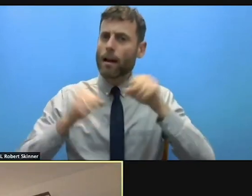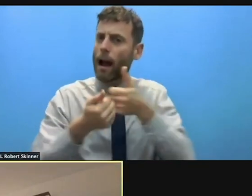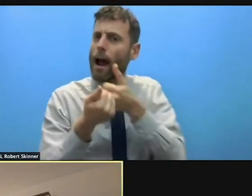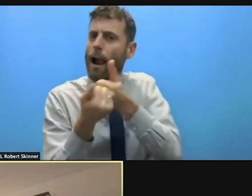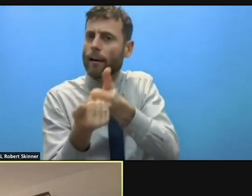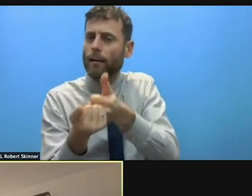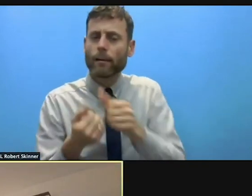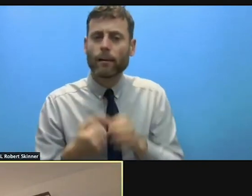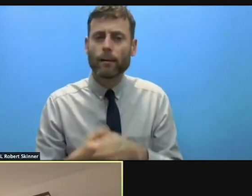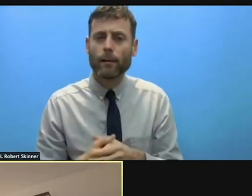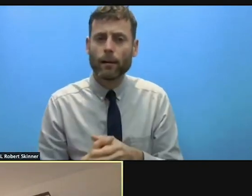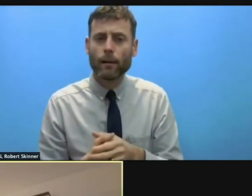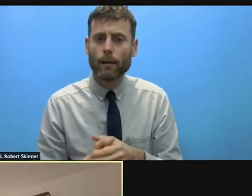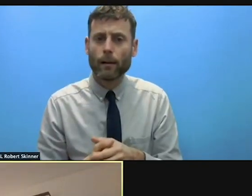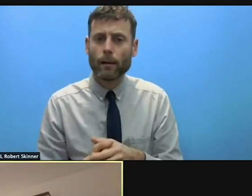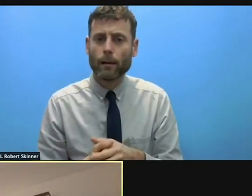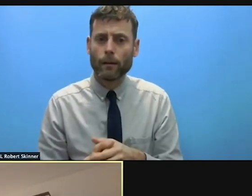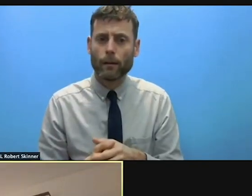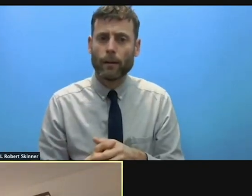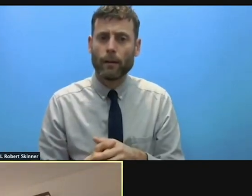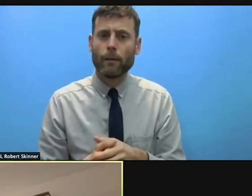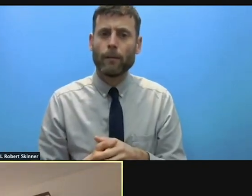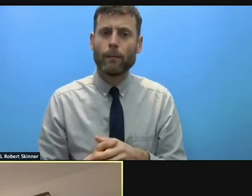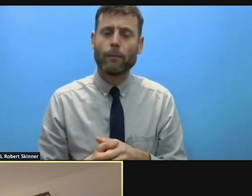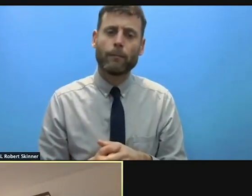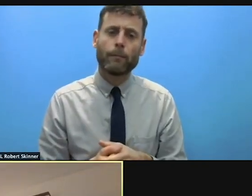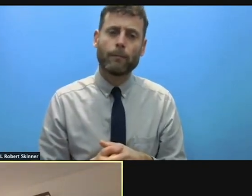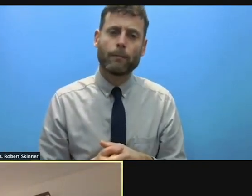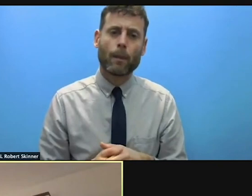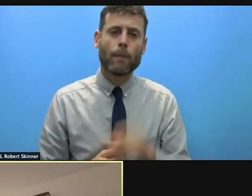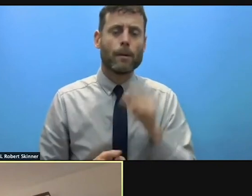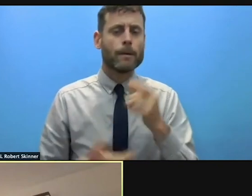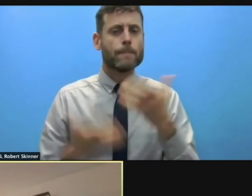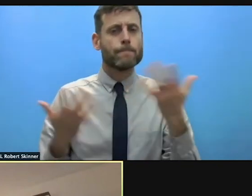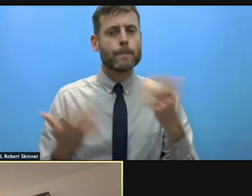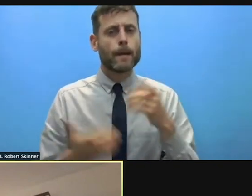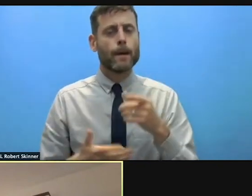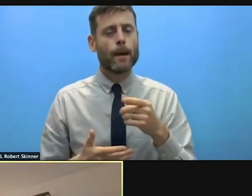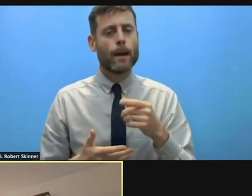when you have mourning rituals and you cannot really attend to them. And people have lost